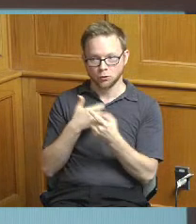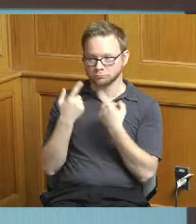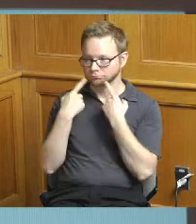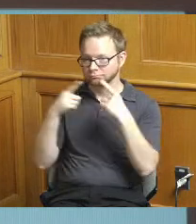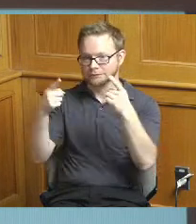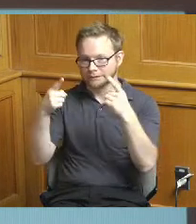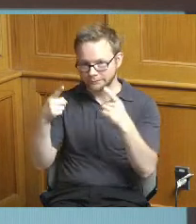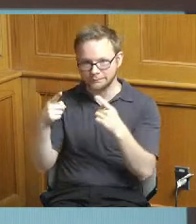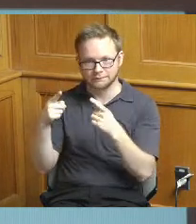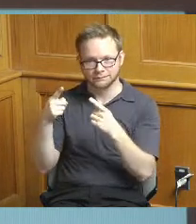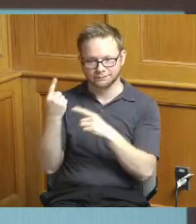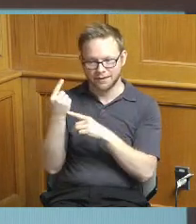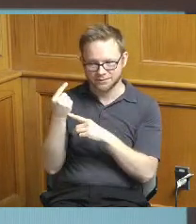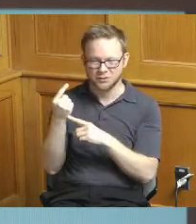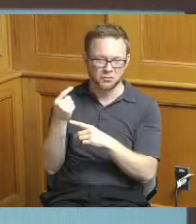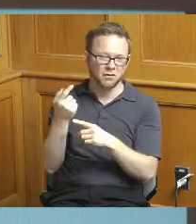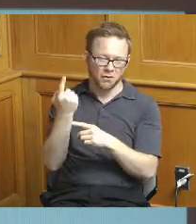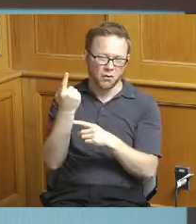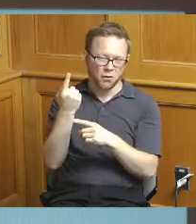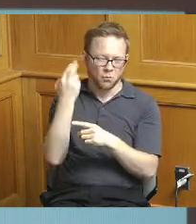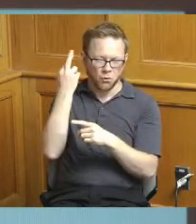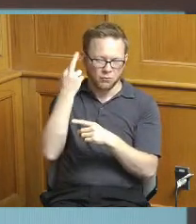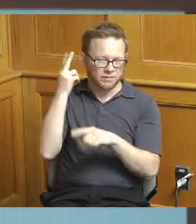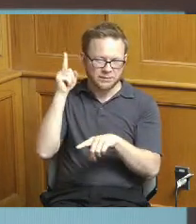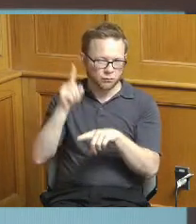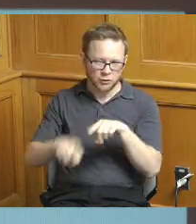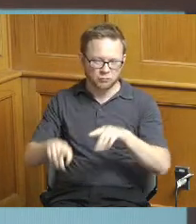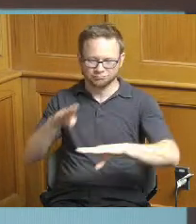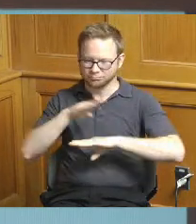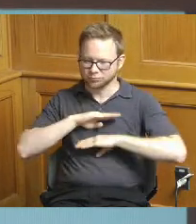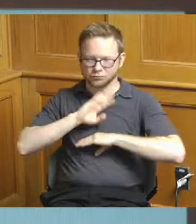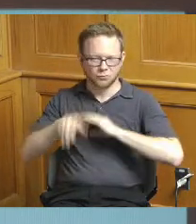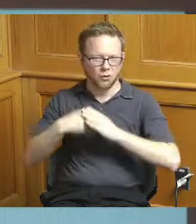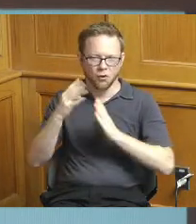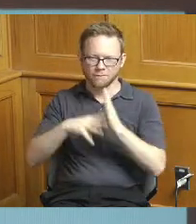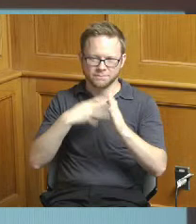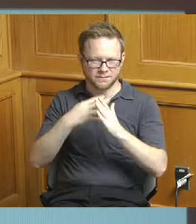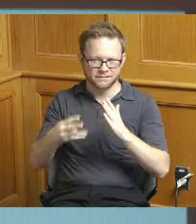that we were not able to achieve all the schedule milestones on that staffing and resources I'll